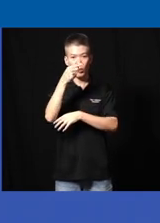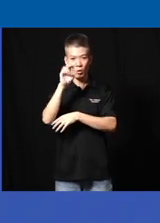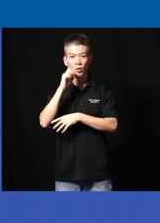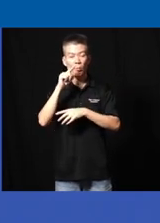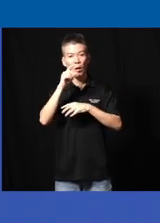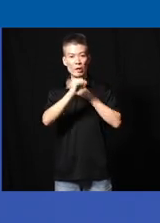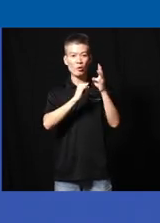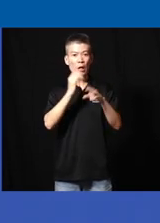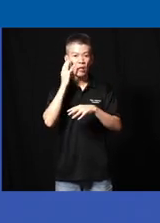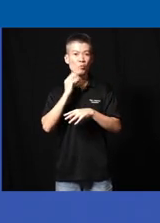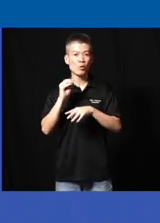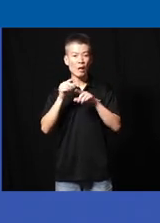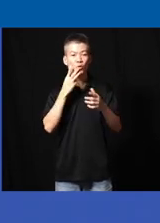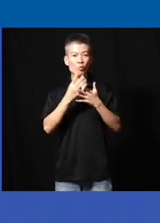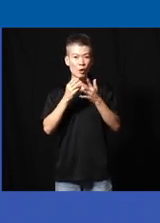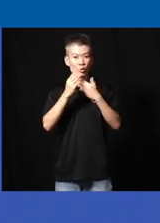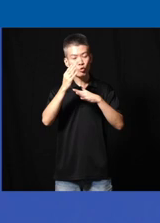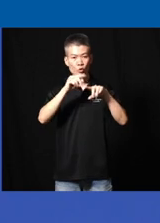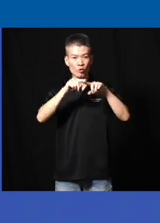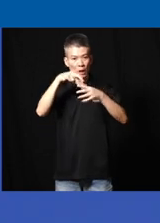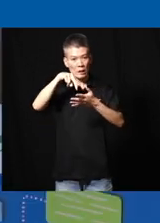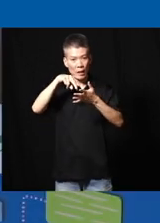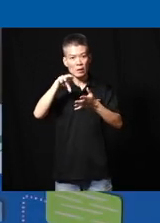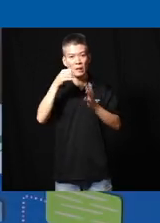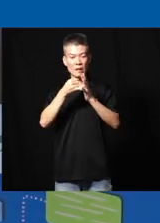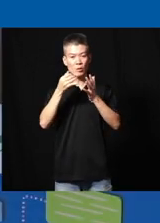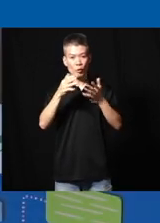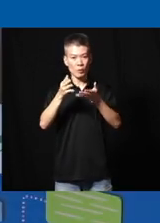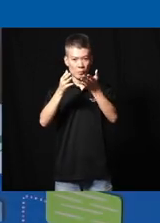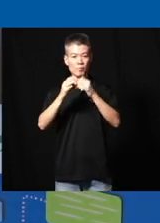International experience as well through finger dance take your away please good